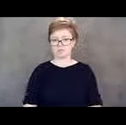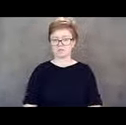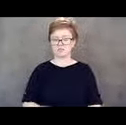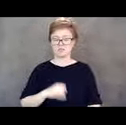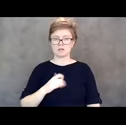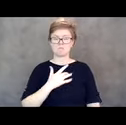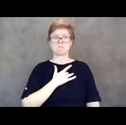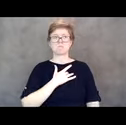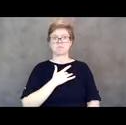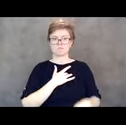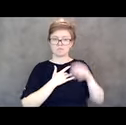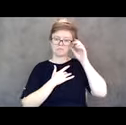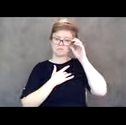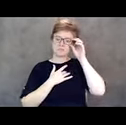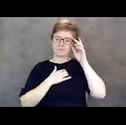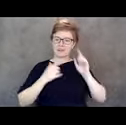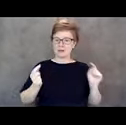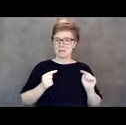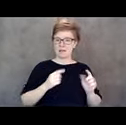the pain stopped and the healing started.